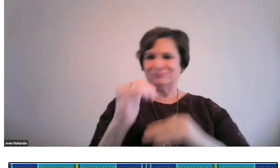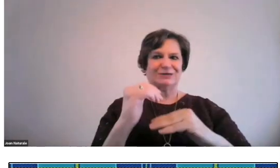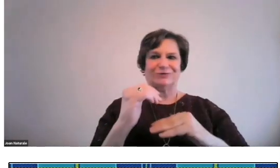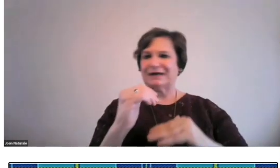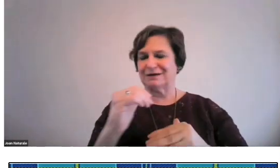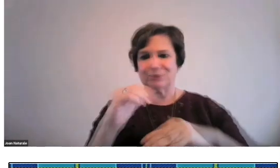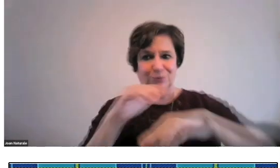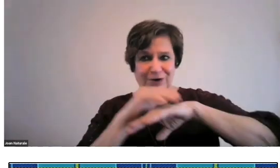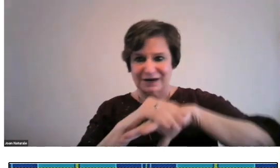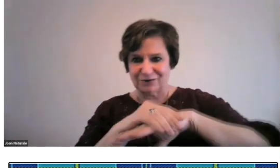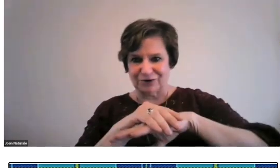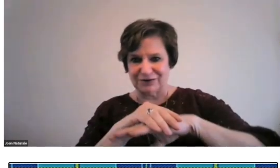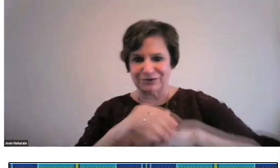not limited by English.